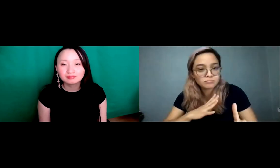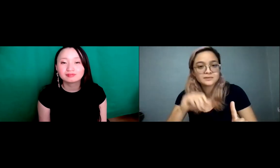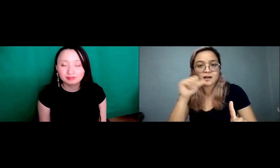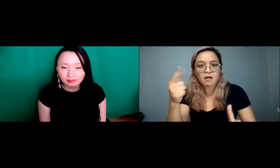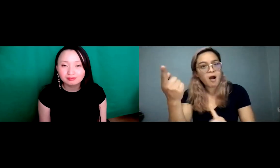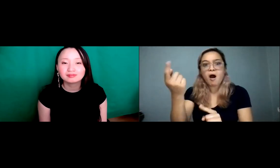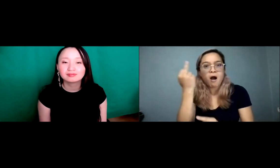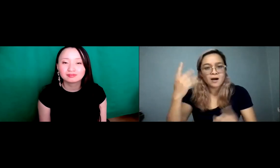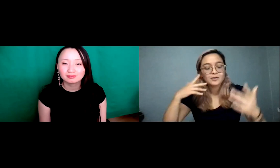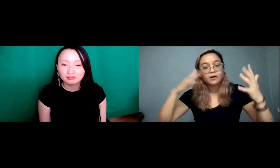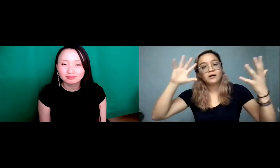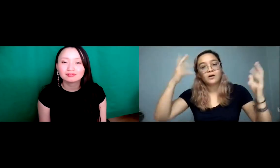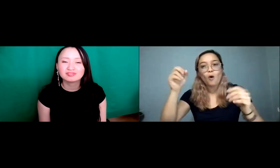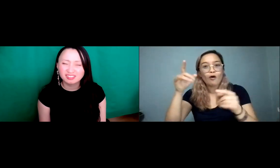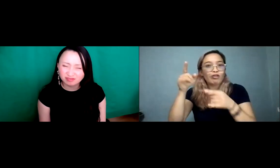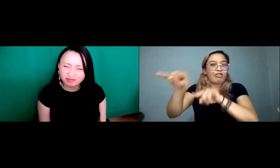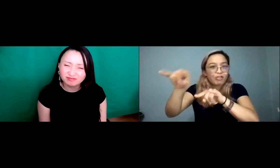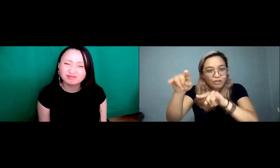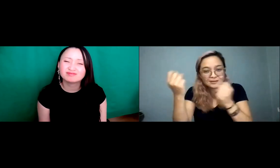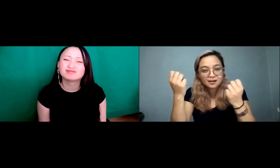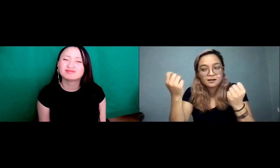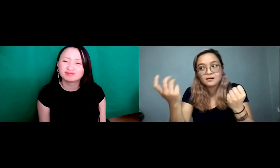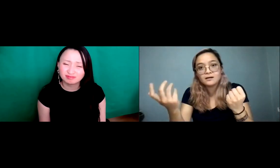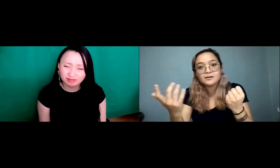and understand that their language doesn't always mean the same doesn't always translate